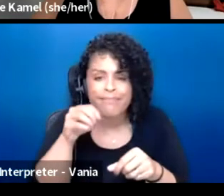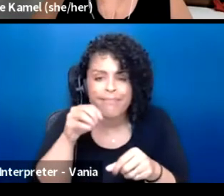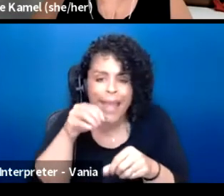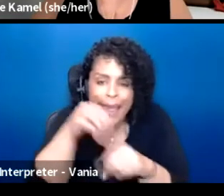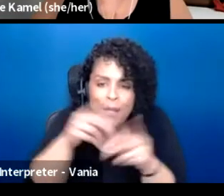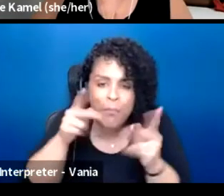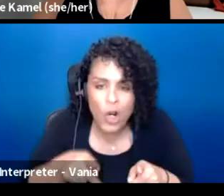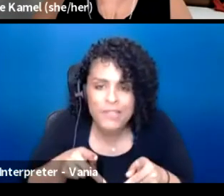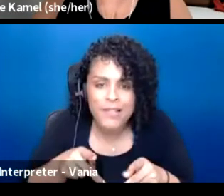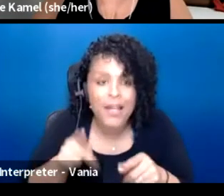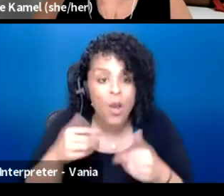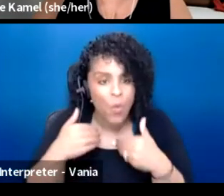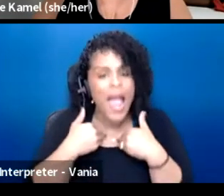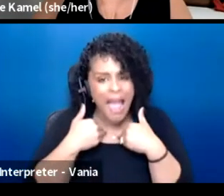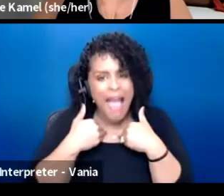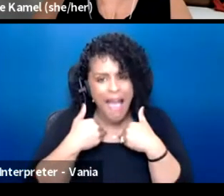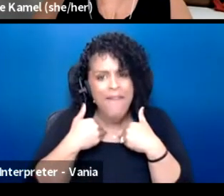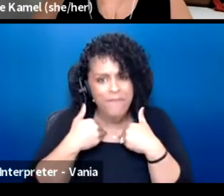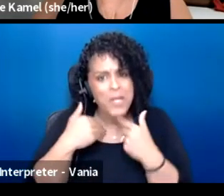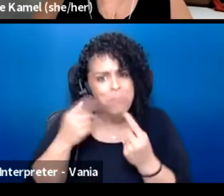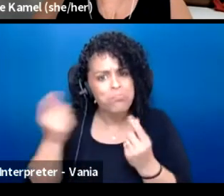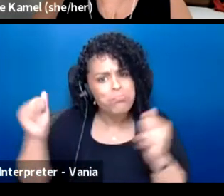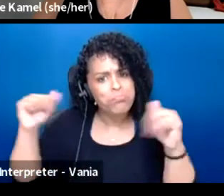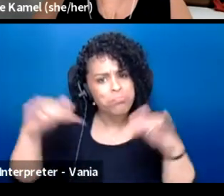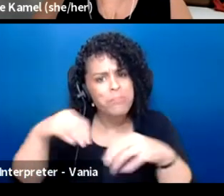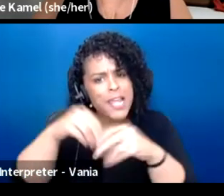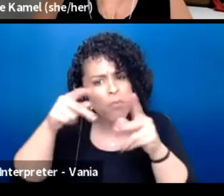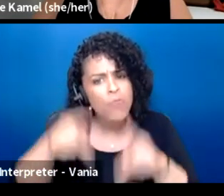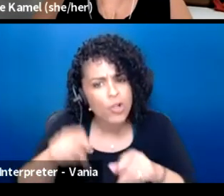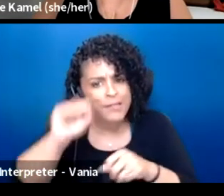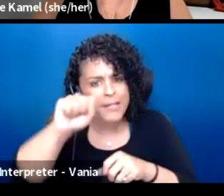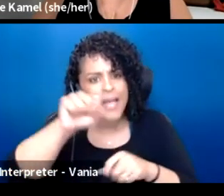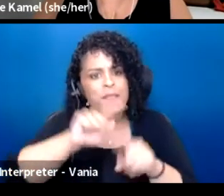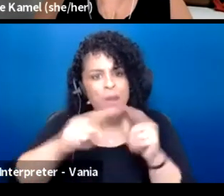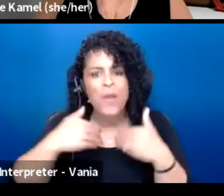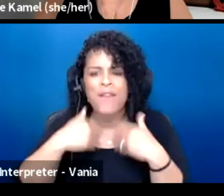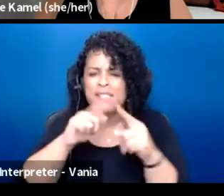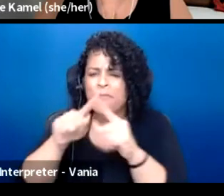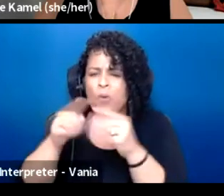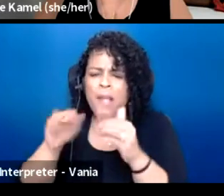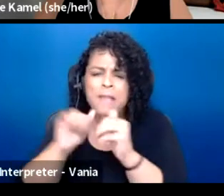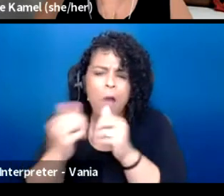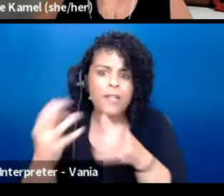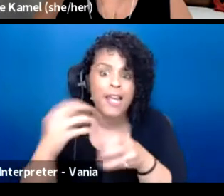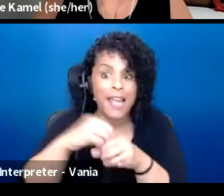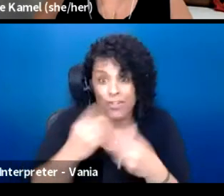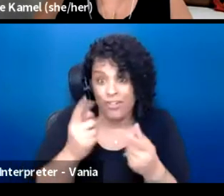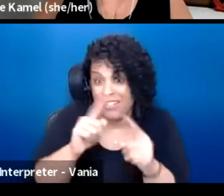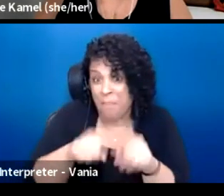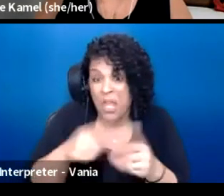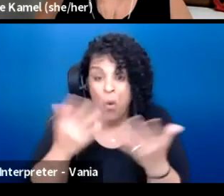in person, either, that we have in person. But we also have these different ways of engaging depending on what people feel like that day.